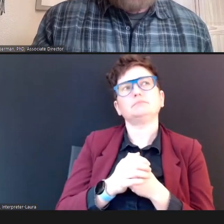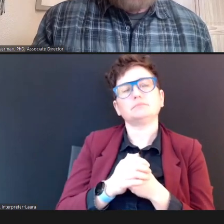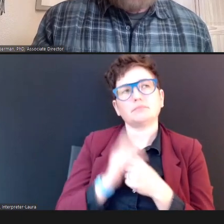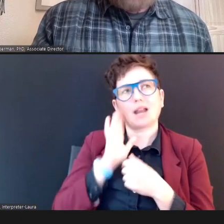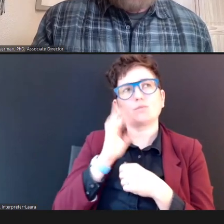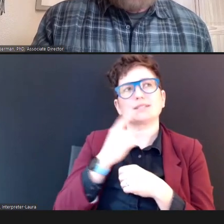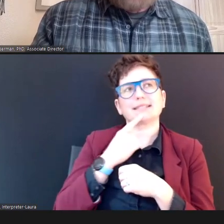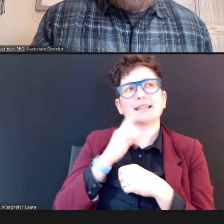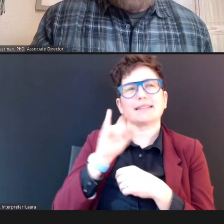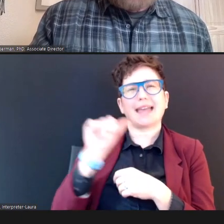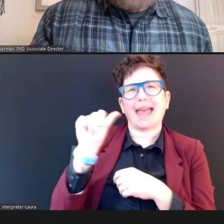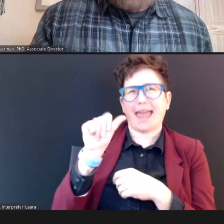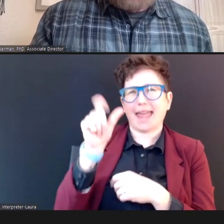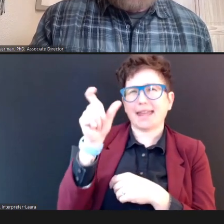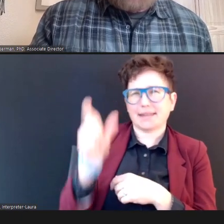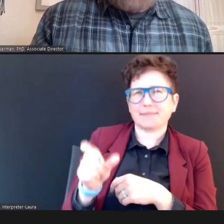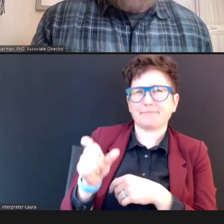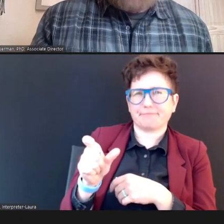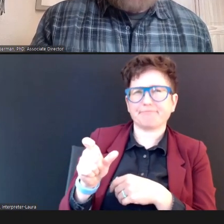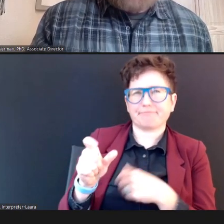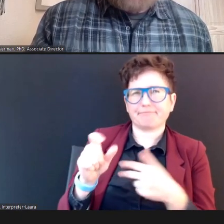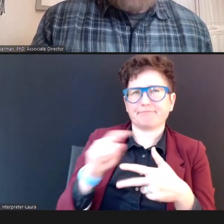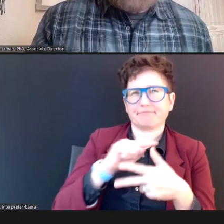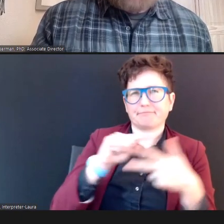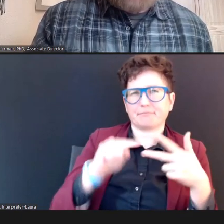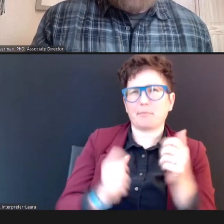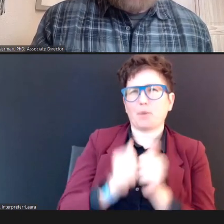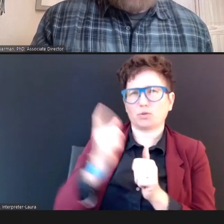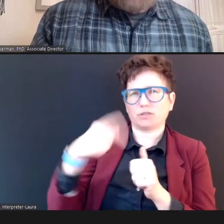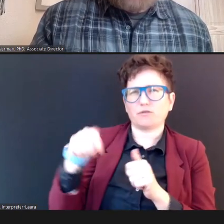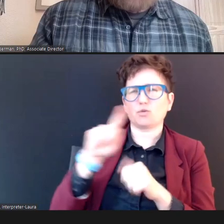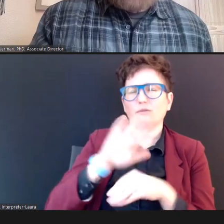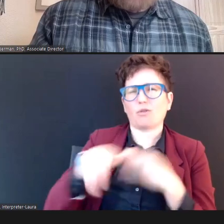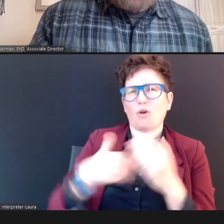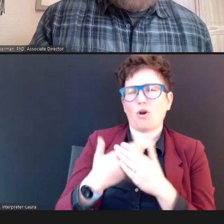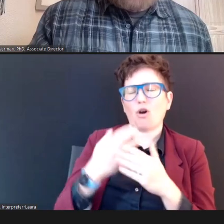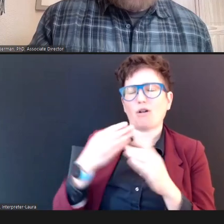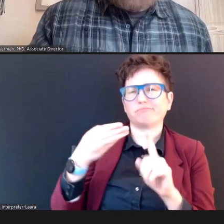majority of you were all using -- has probe covers that are sold by